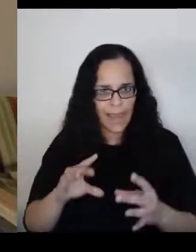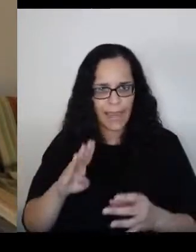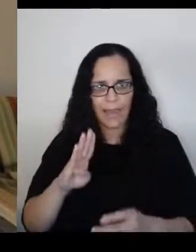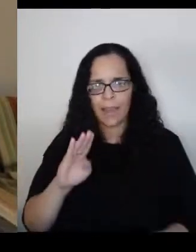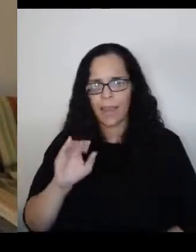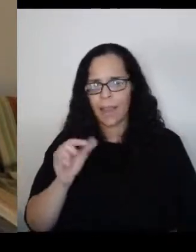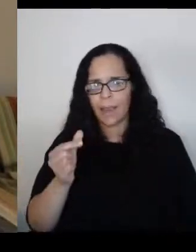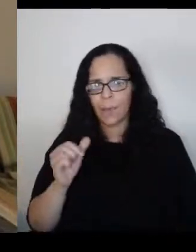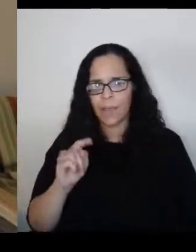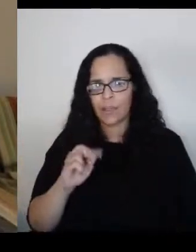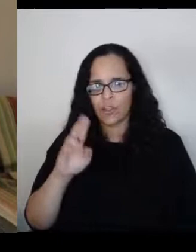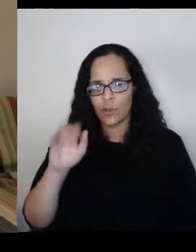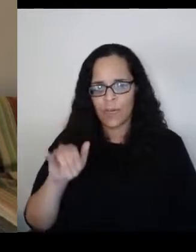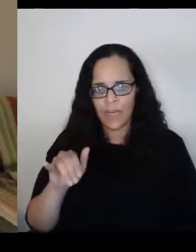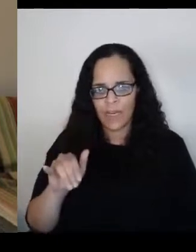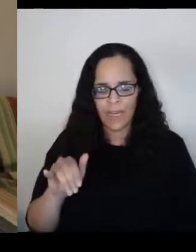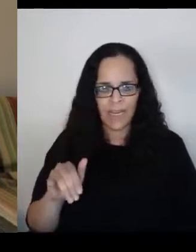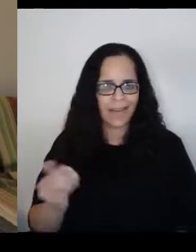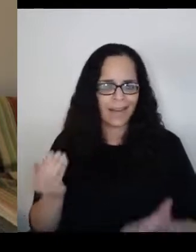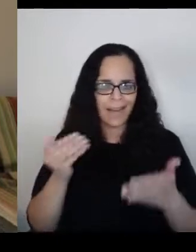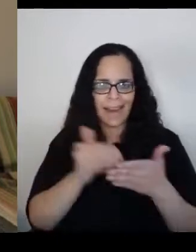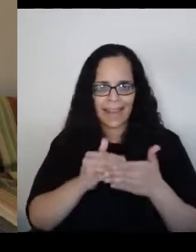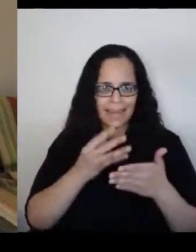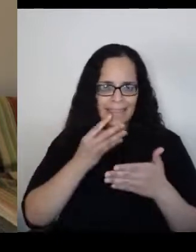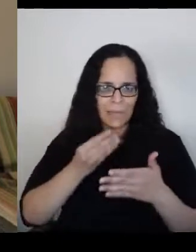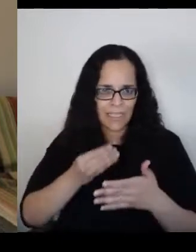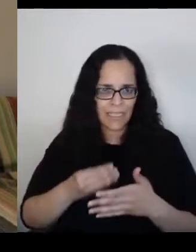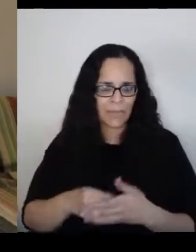and anti-Semitism and racism.